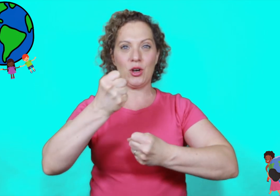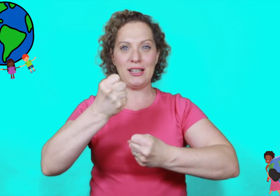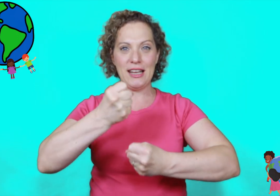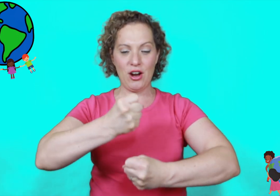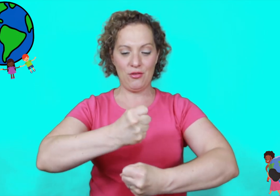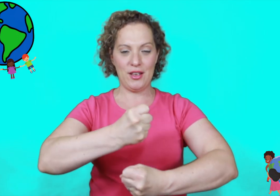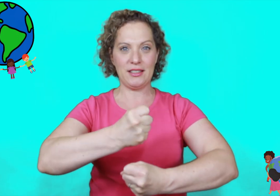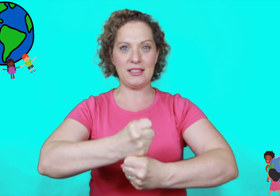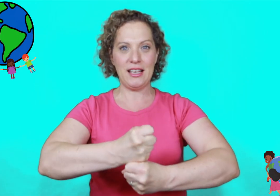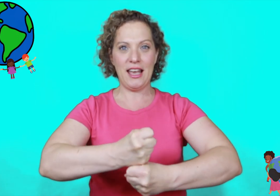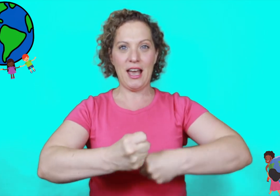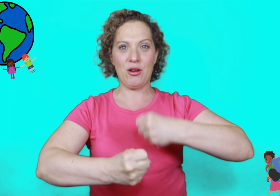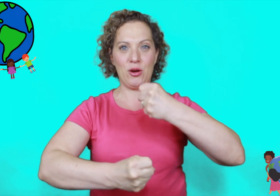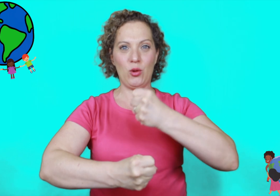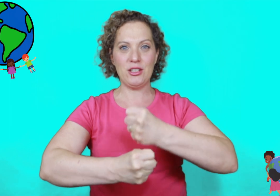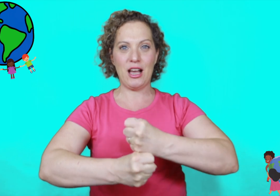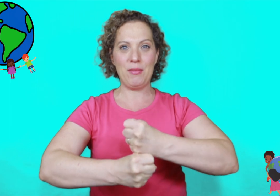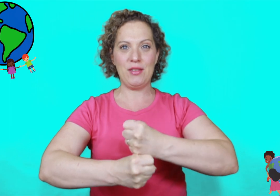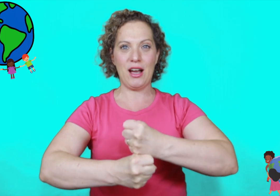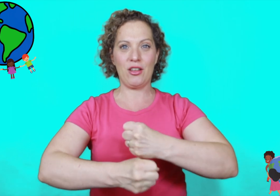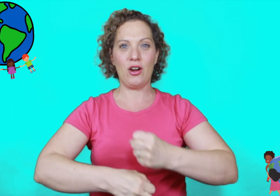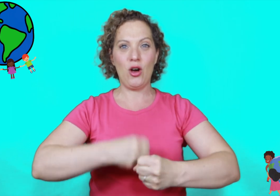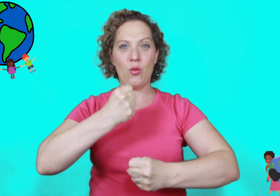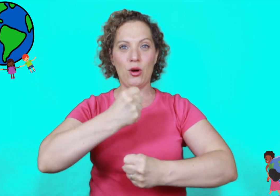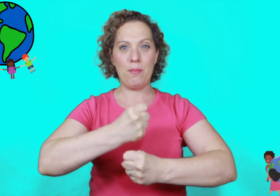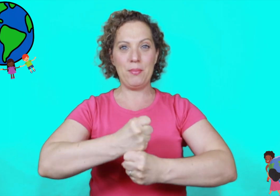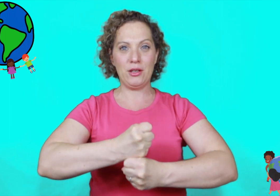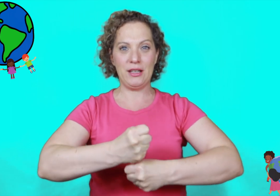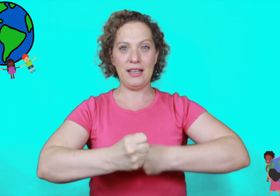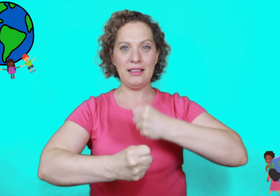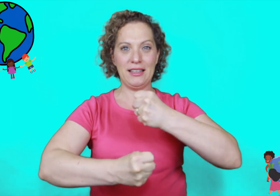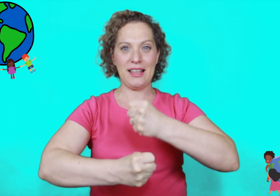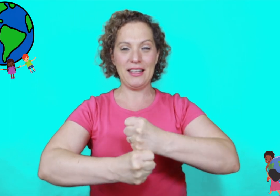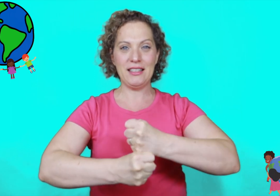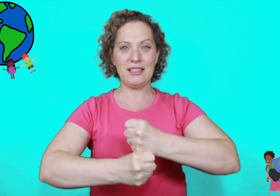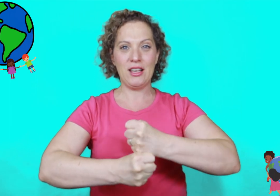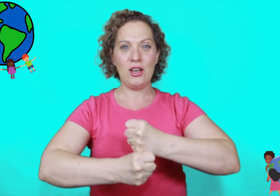going to take our fists and put one on top of the other we're building like this